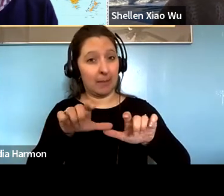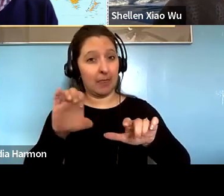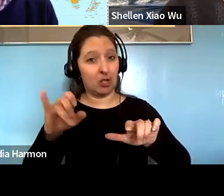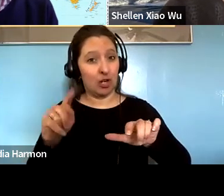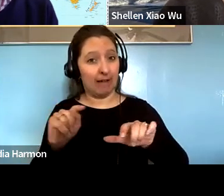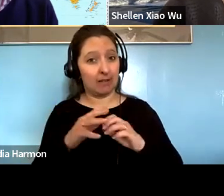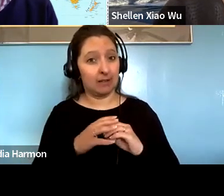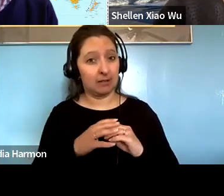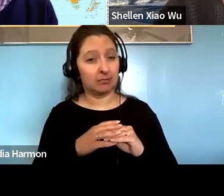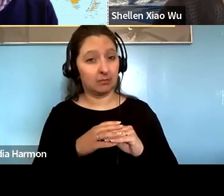and